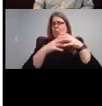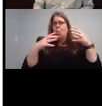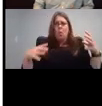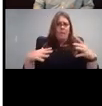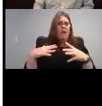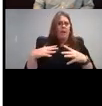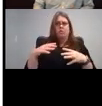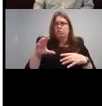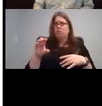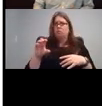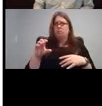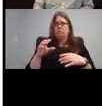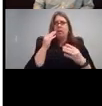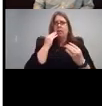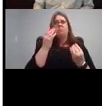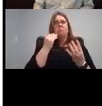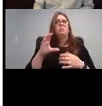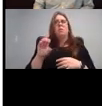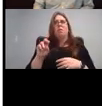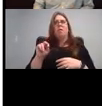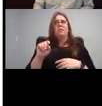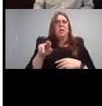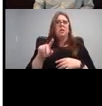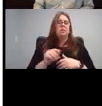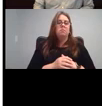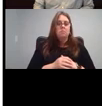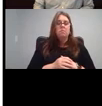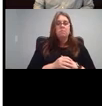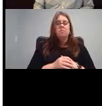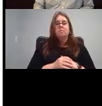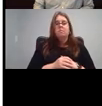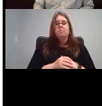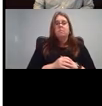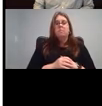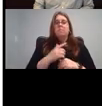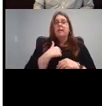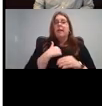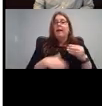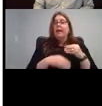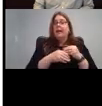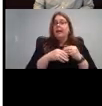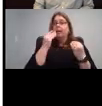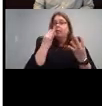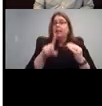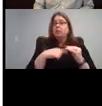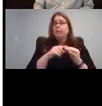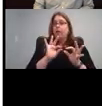All right, I put some information about interpreting here. If you have a child to use as